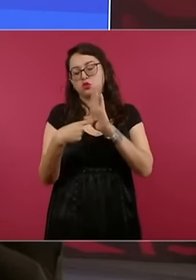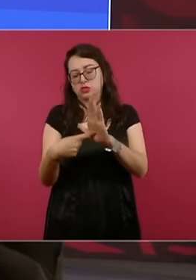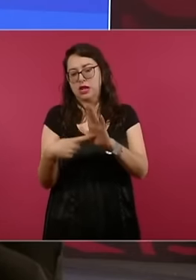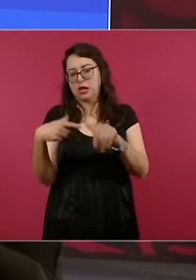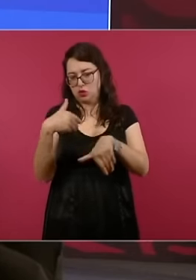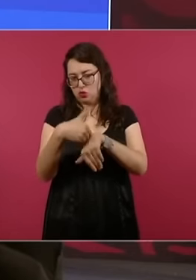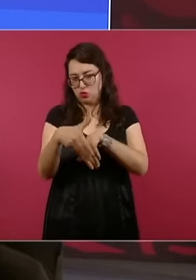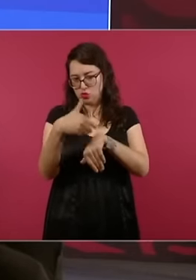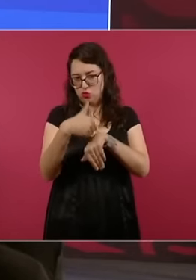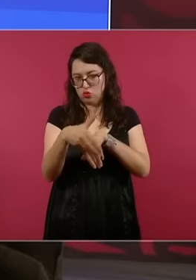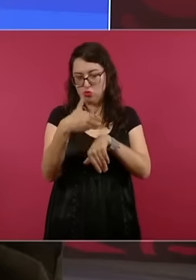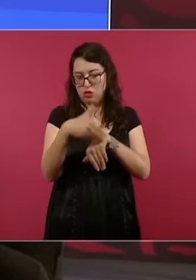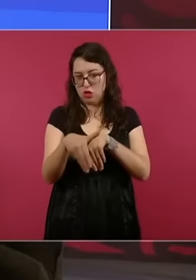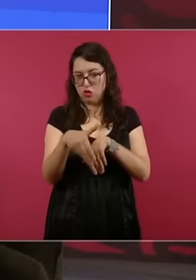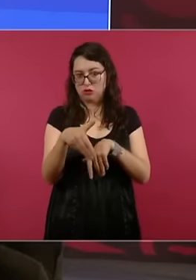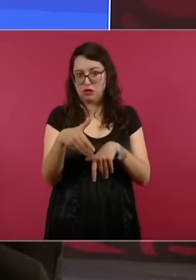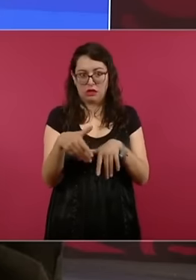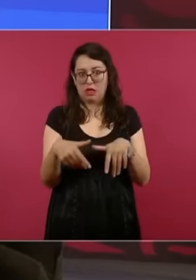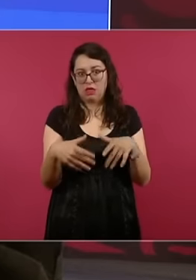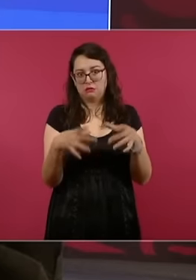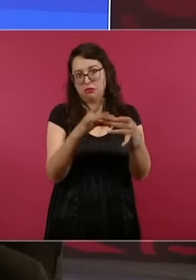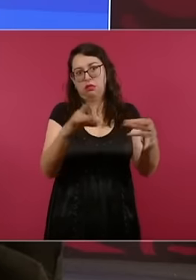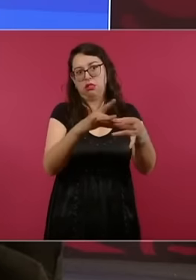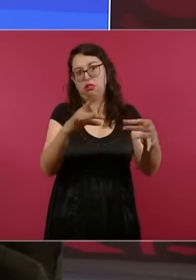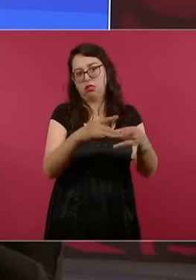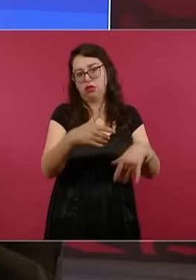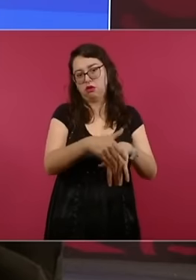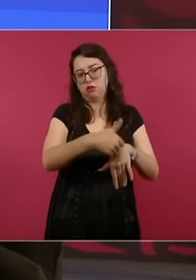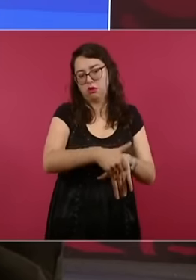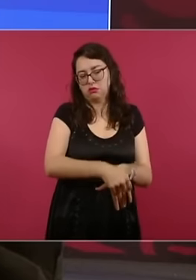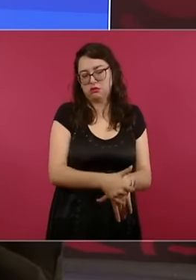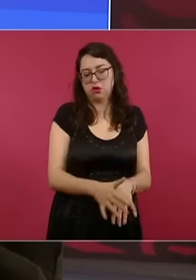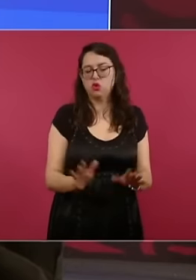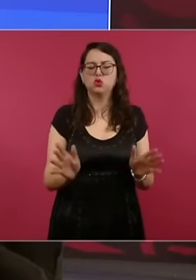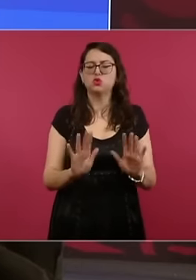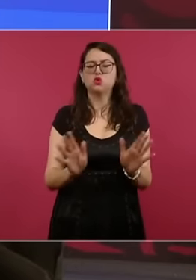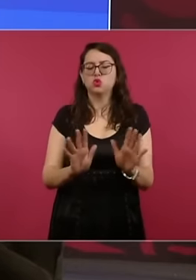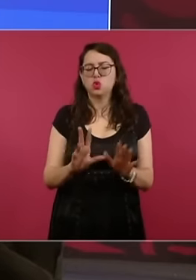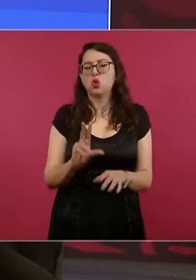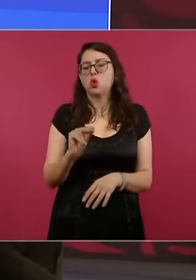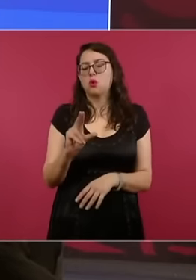a numerology but explaining that the thing is not, it's not that simple and you have to